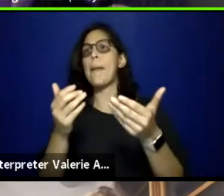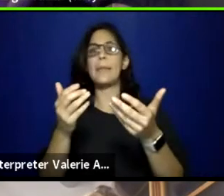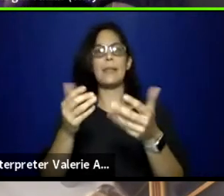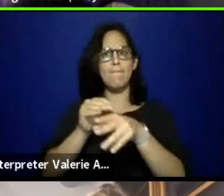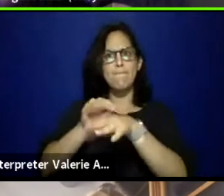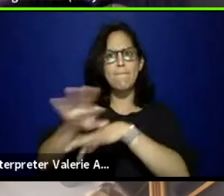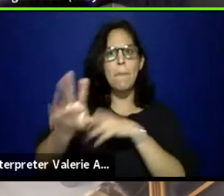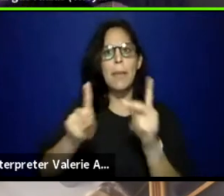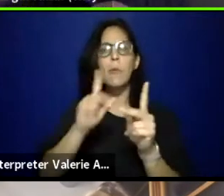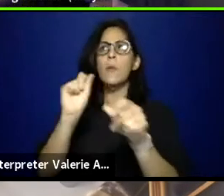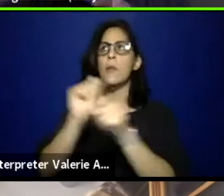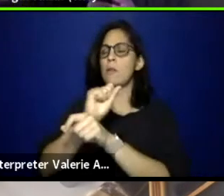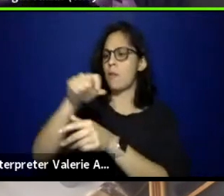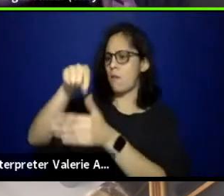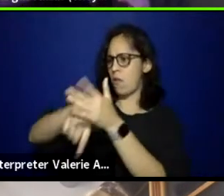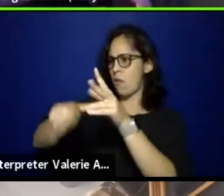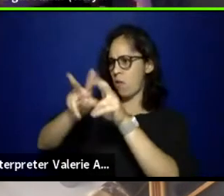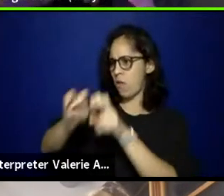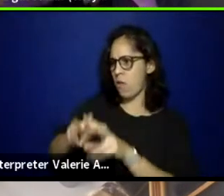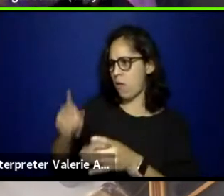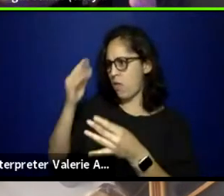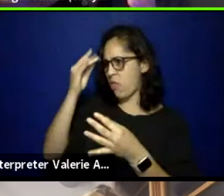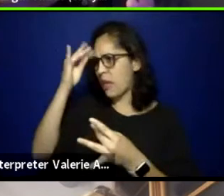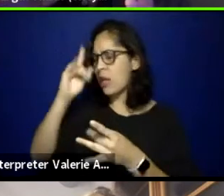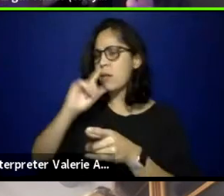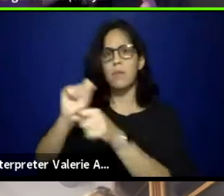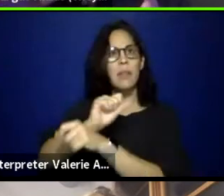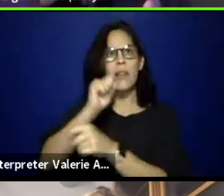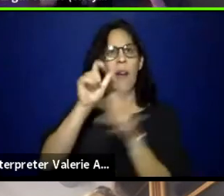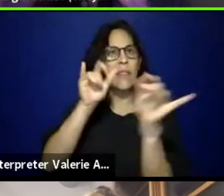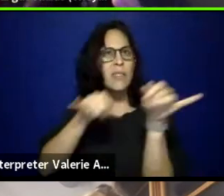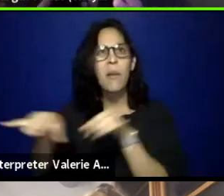have a community centered vision